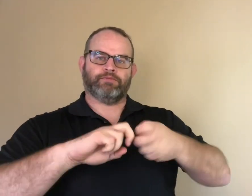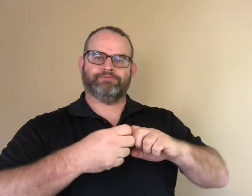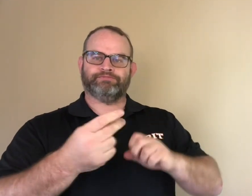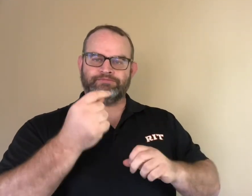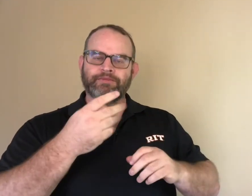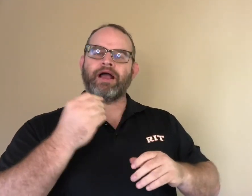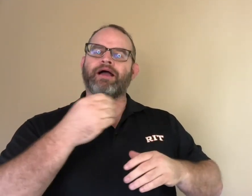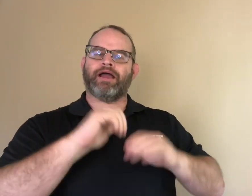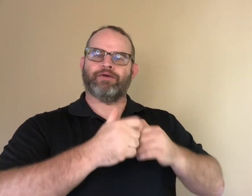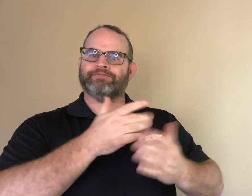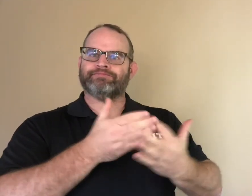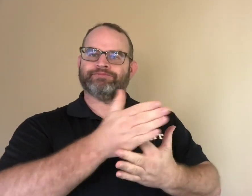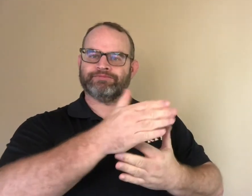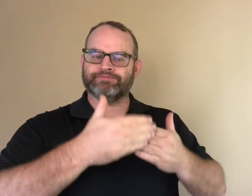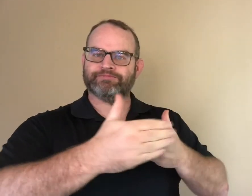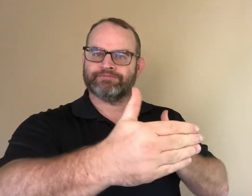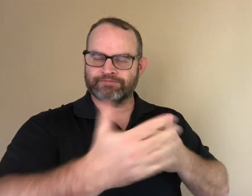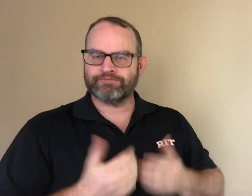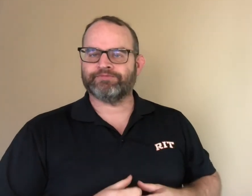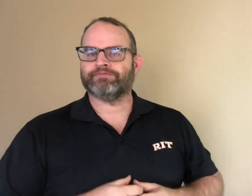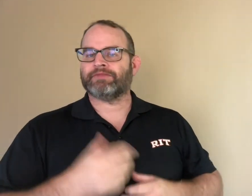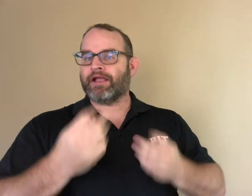While each story has a main problem, the middle of the story can include several small situations for the main character as she attempts to solve the main problem.